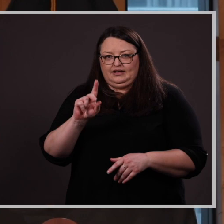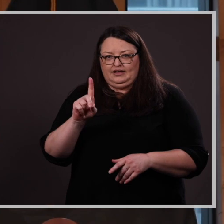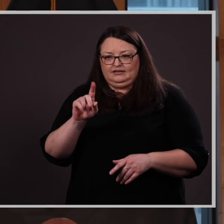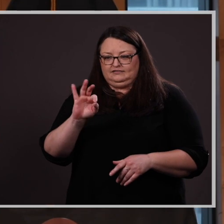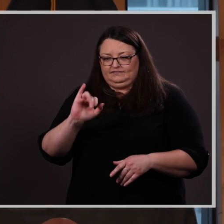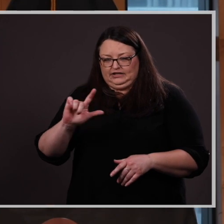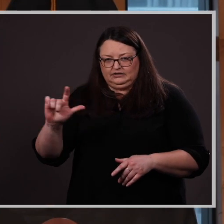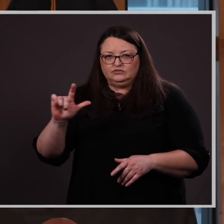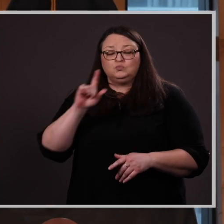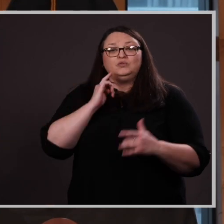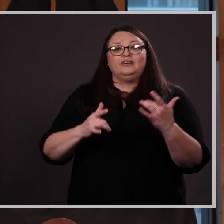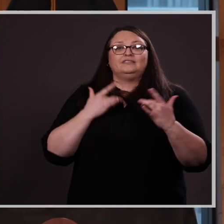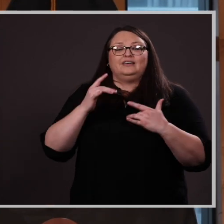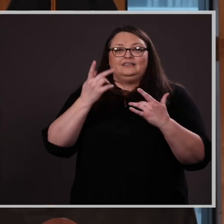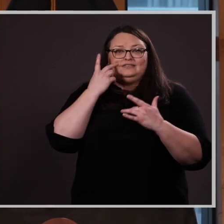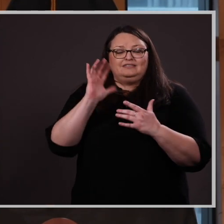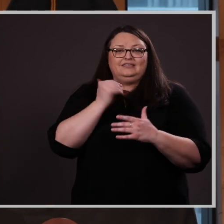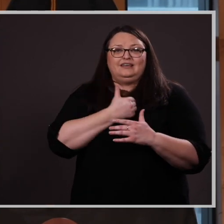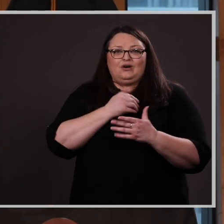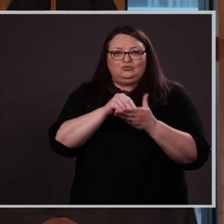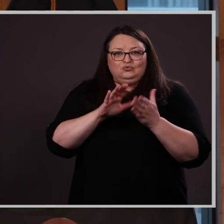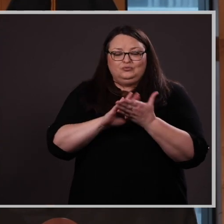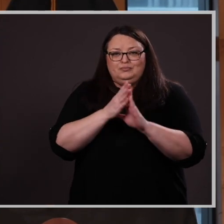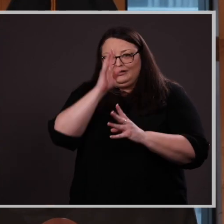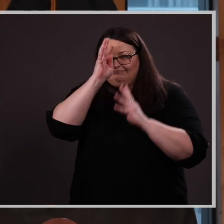see our students be innovative with their passions.